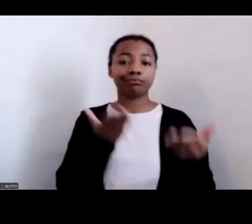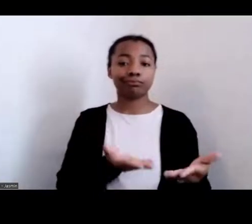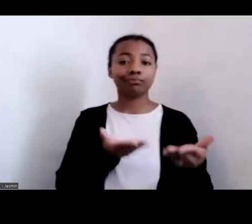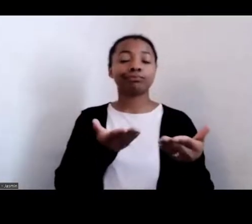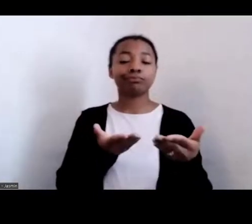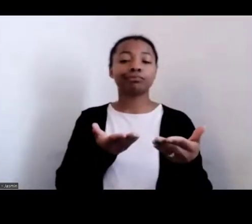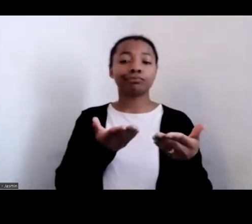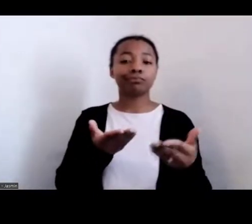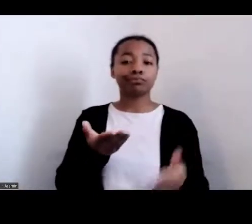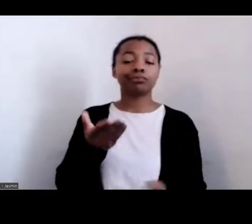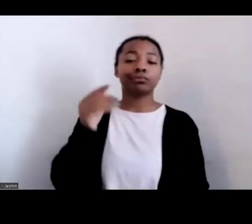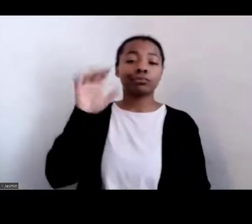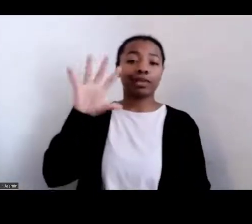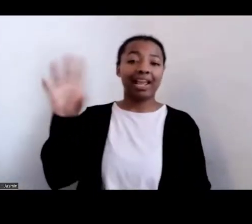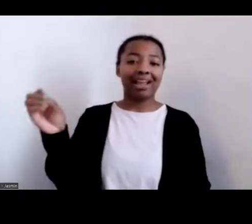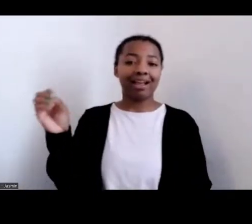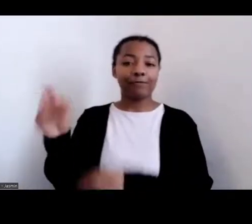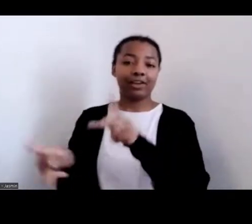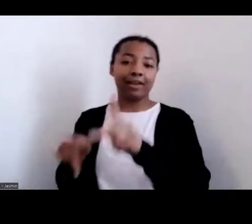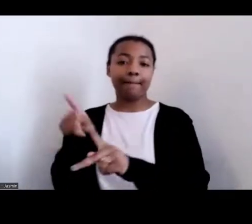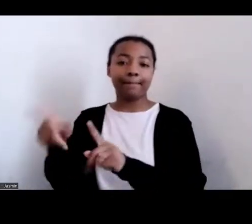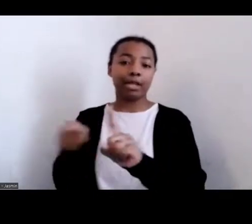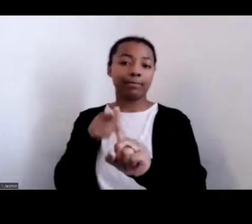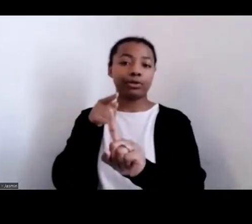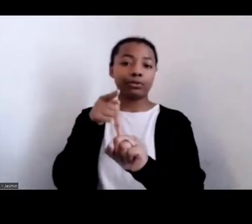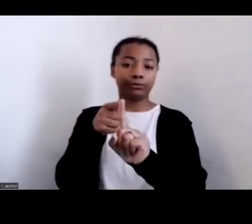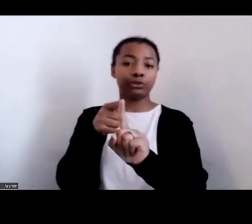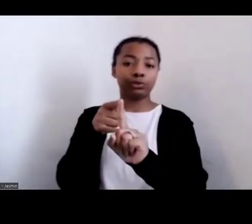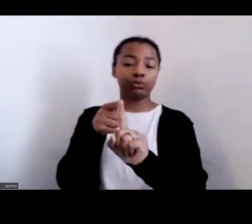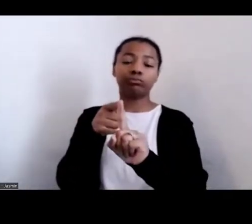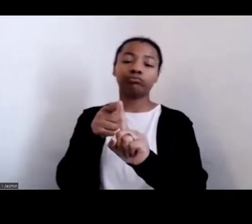So the point simply there is to suggest that there was this